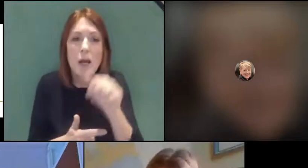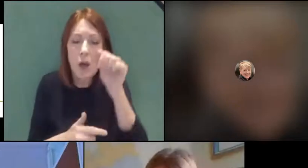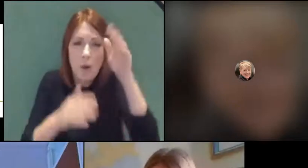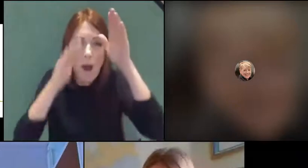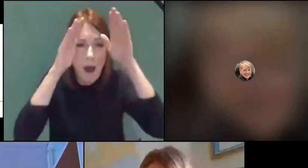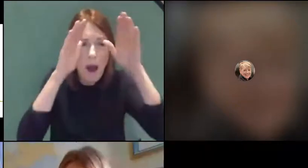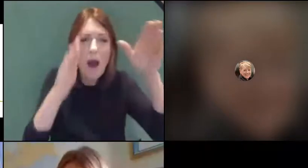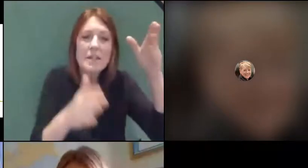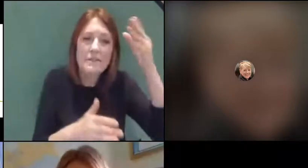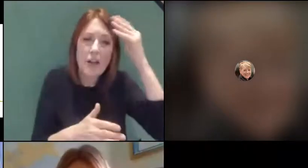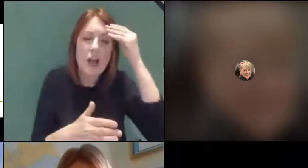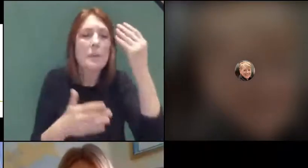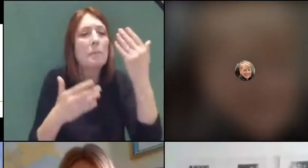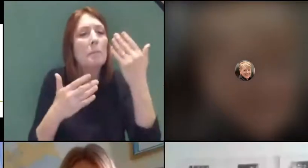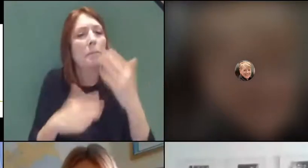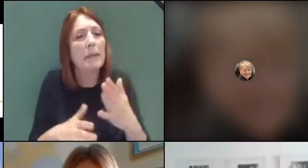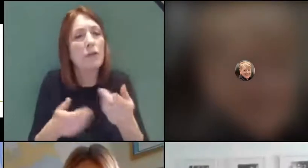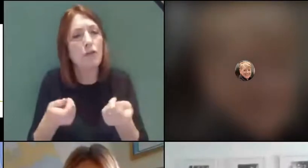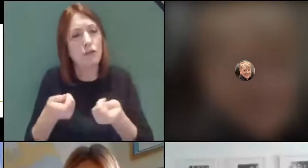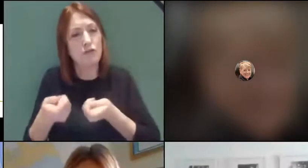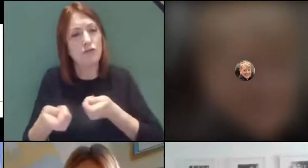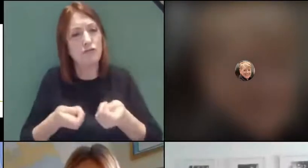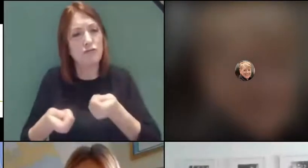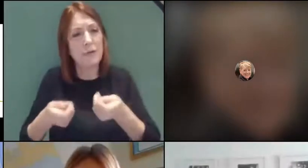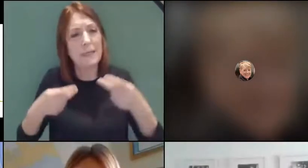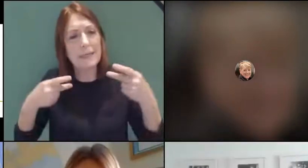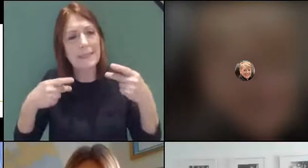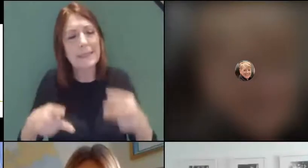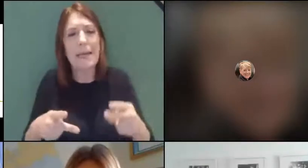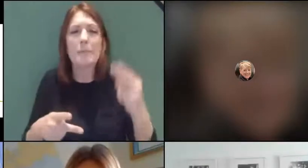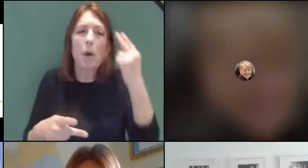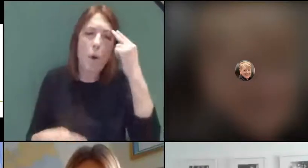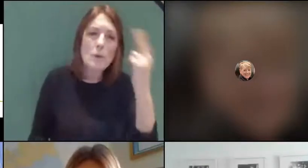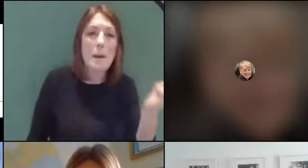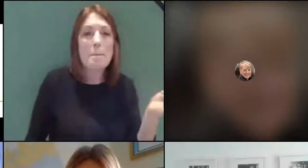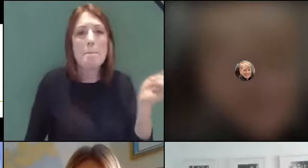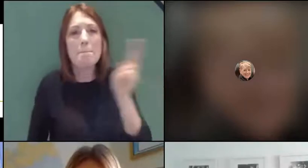have been operating and running a scheme called 'Back on Track', which was designed to